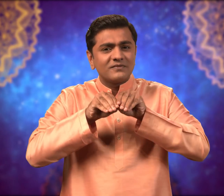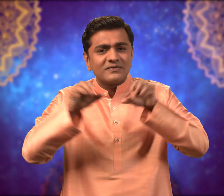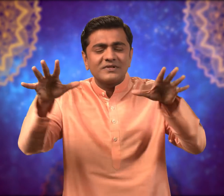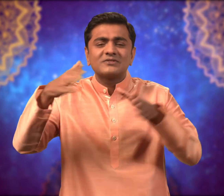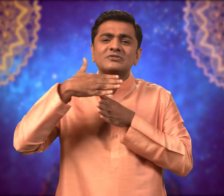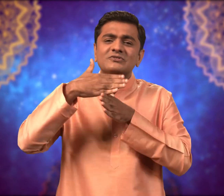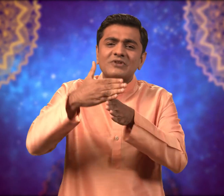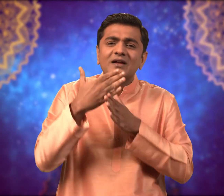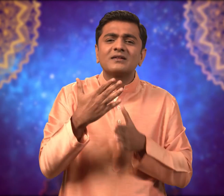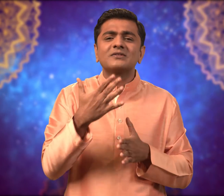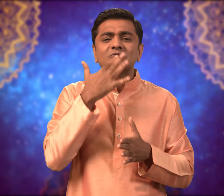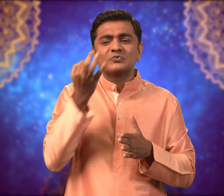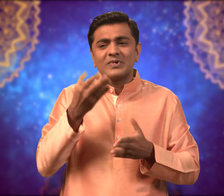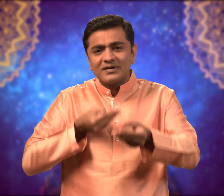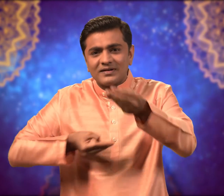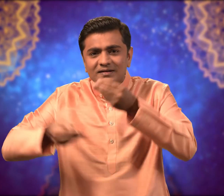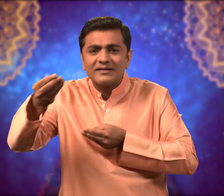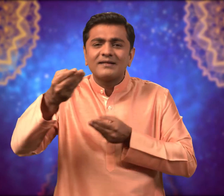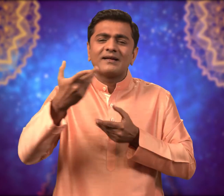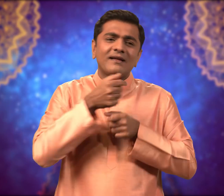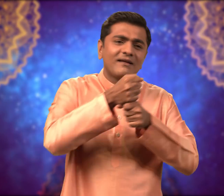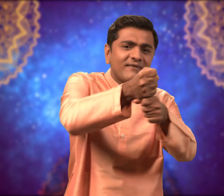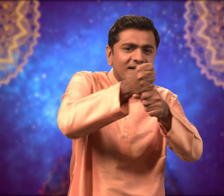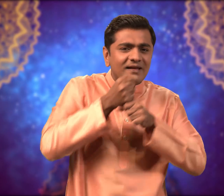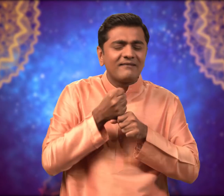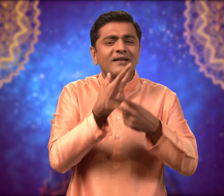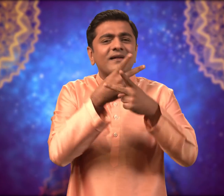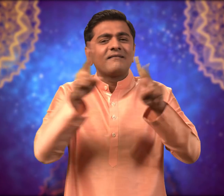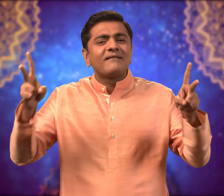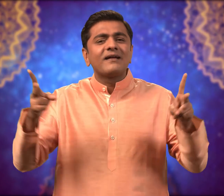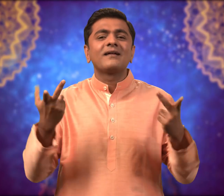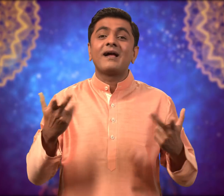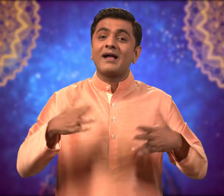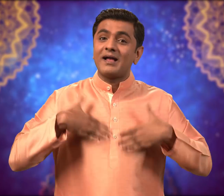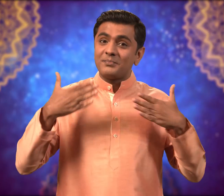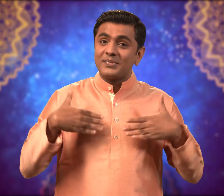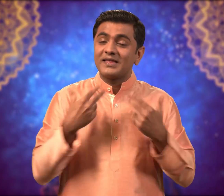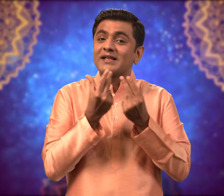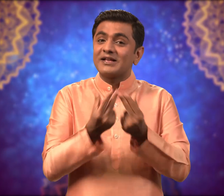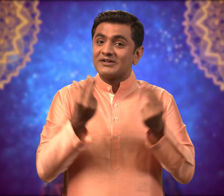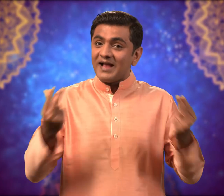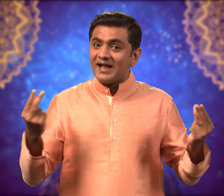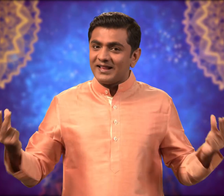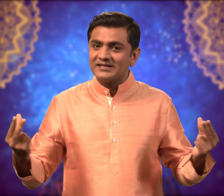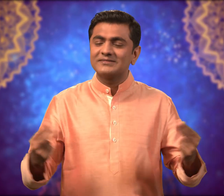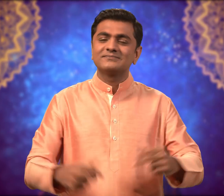Share sweets and gifts instead. Happy Diwali!